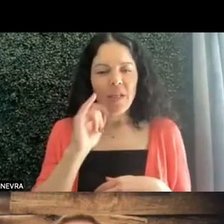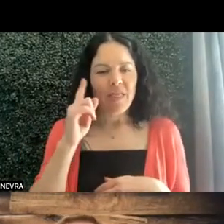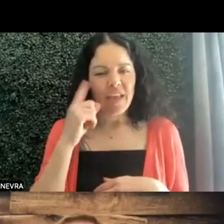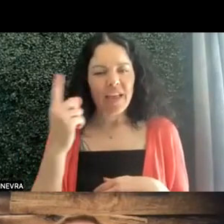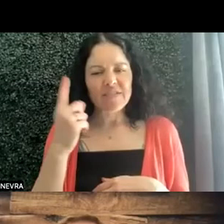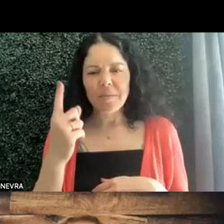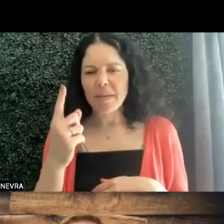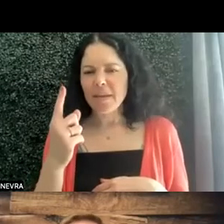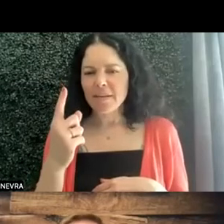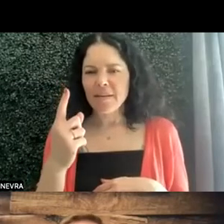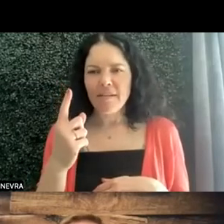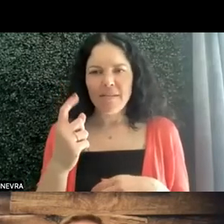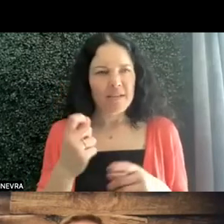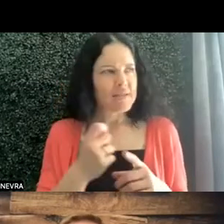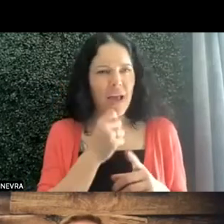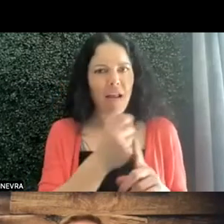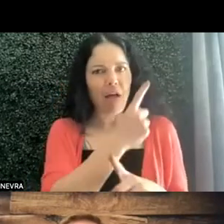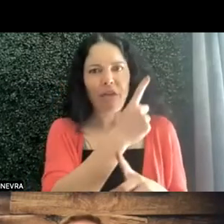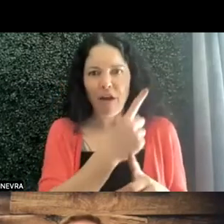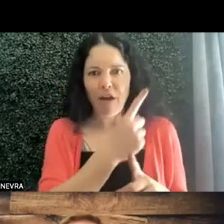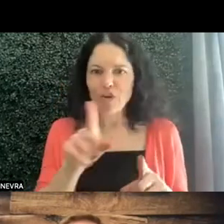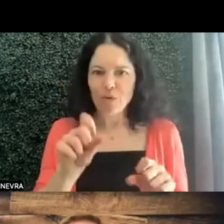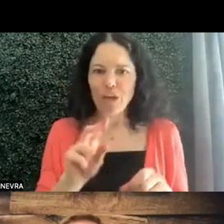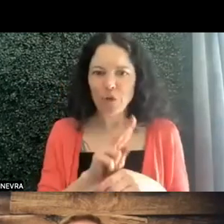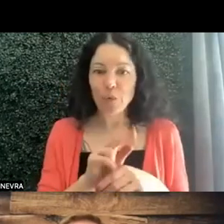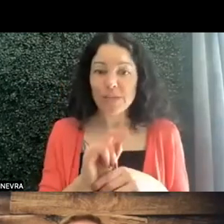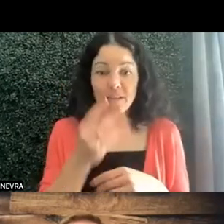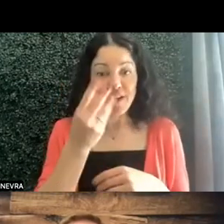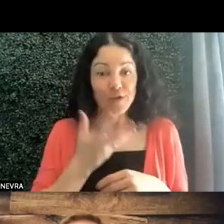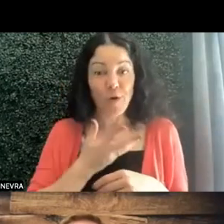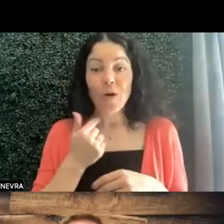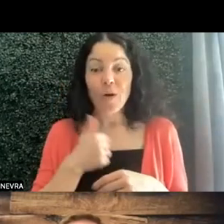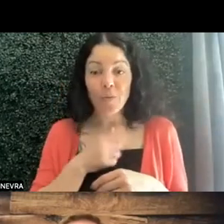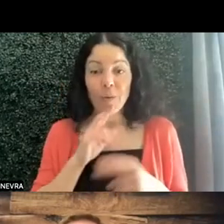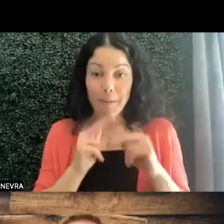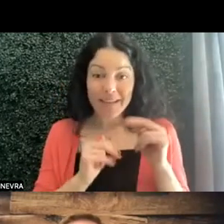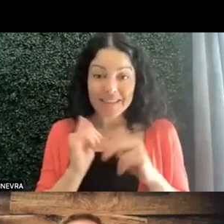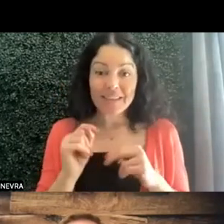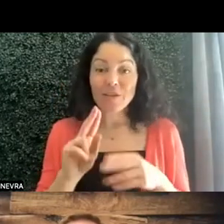and you could use it, let us know. We'll either build it, or we'll find it, or we'll find someone to build it, or find someone to find it.